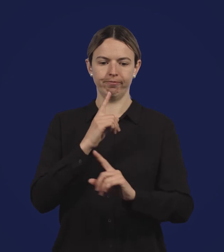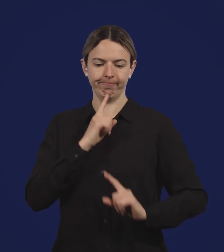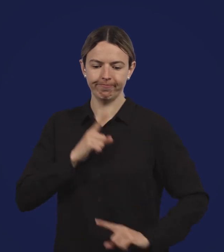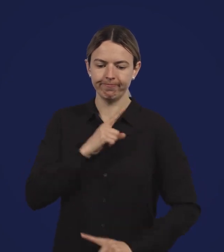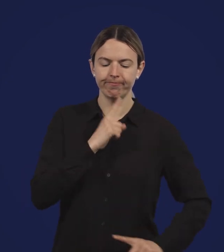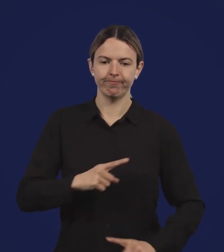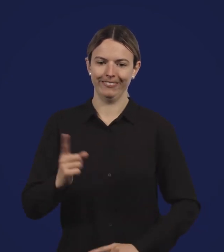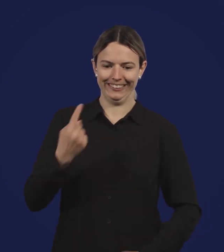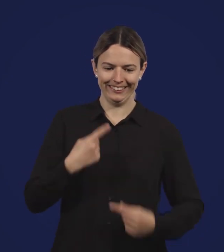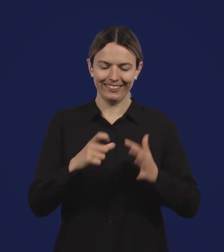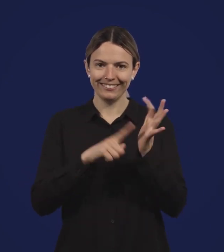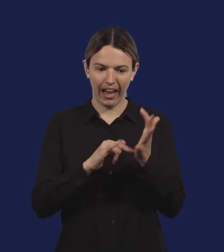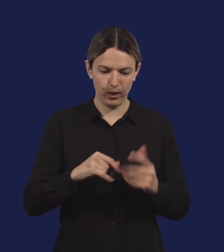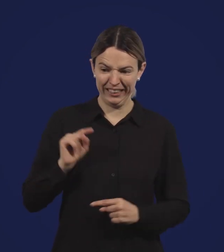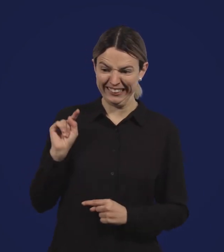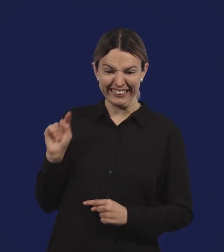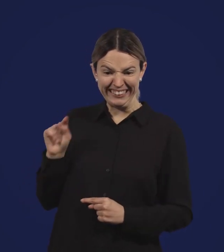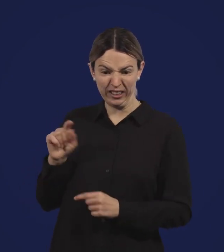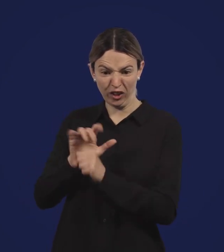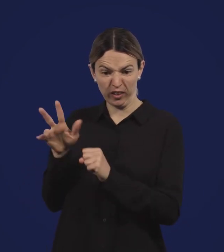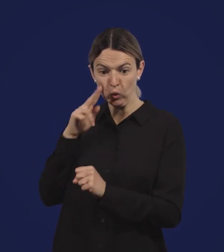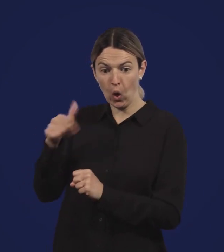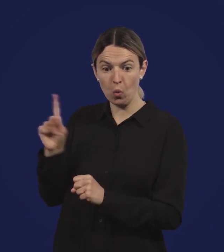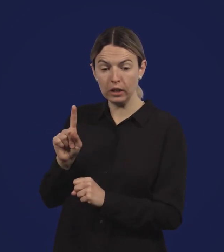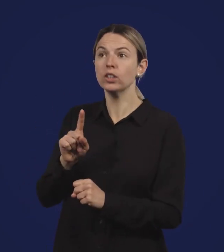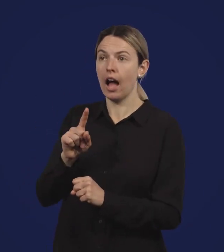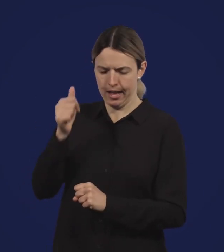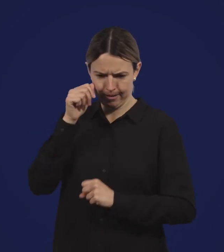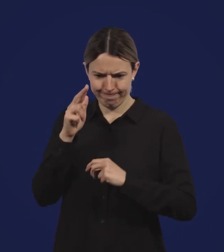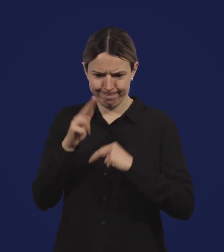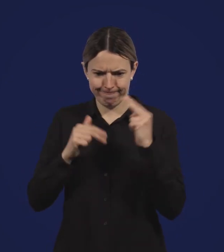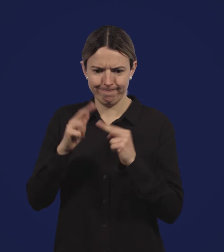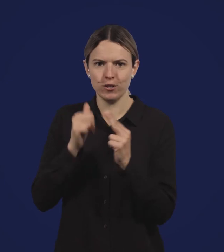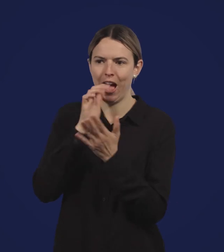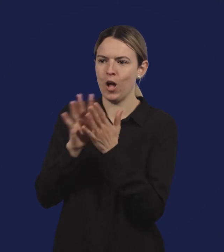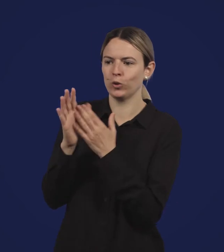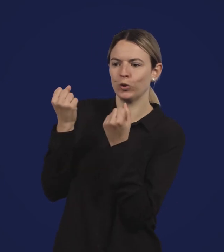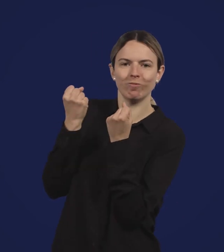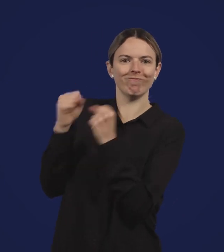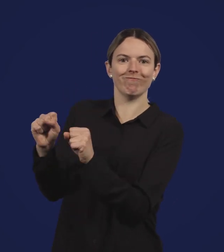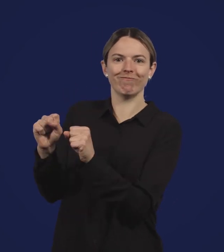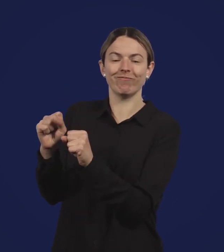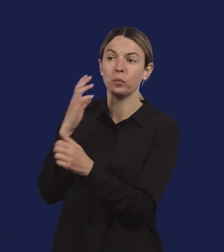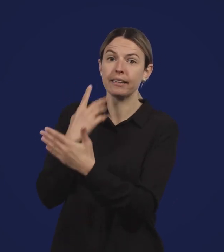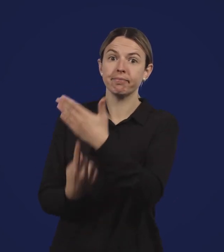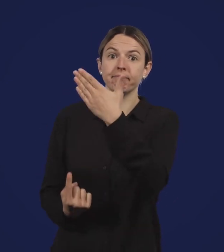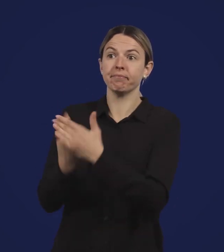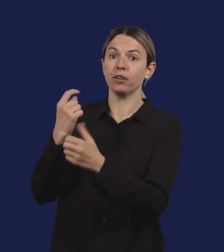Your body builds a defence against COVID-19, which will reduce the severity or risk if you catch it in the future.